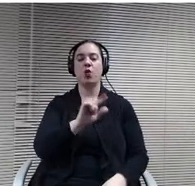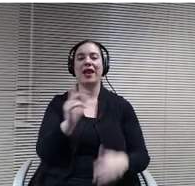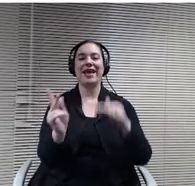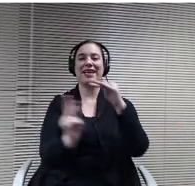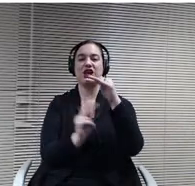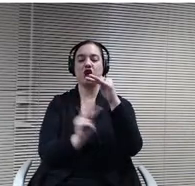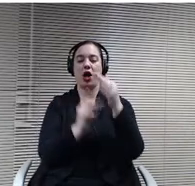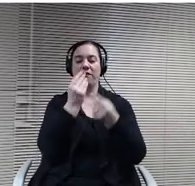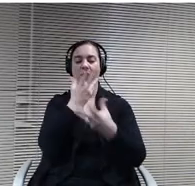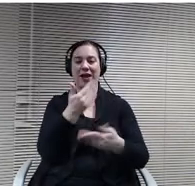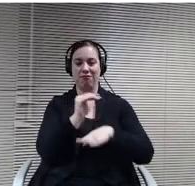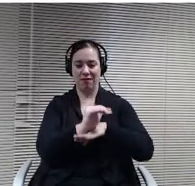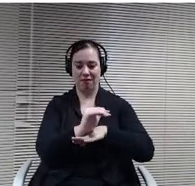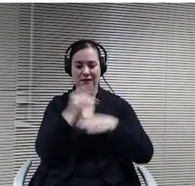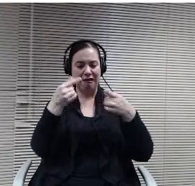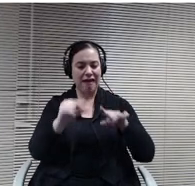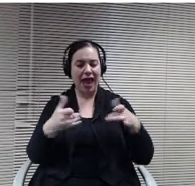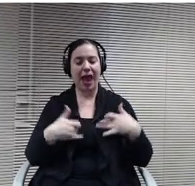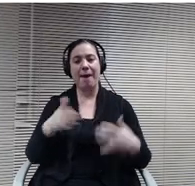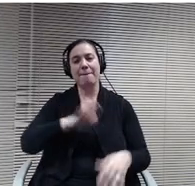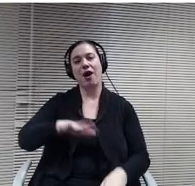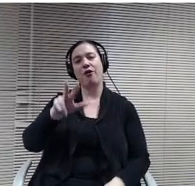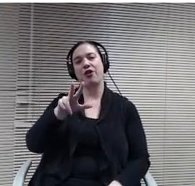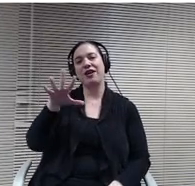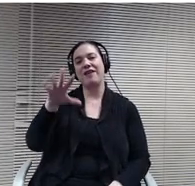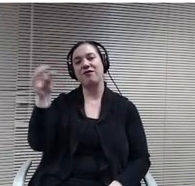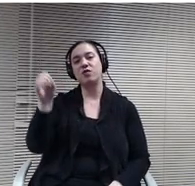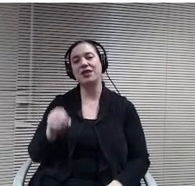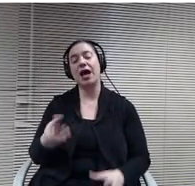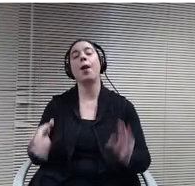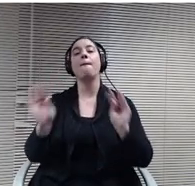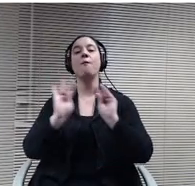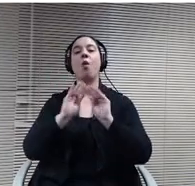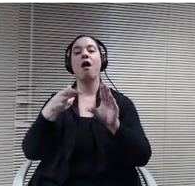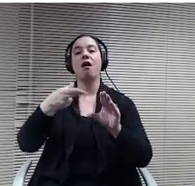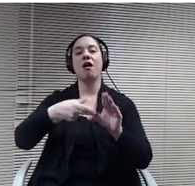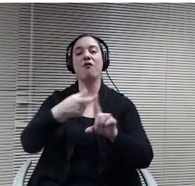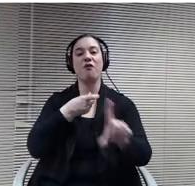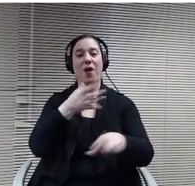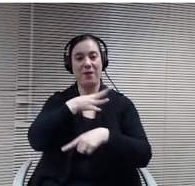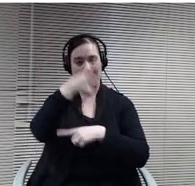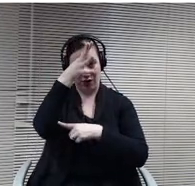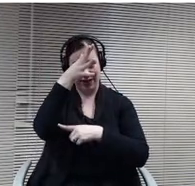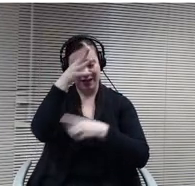3035% more participation from parents then we wouldn't. Typical year, and you probably can't see the quote there, but